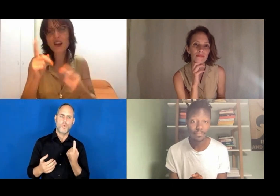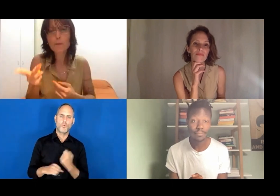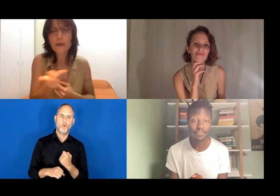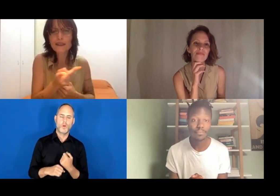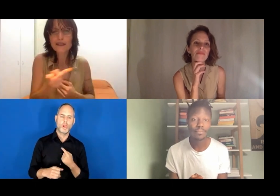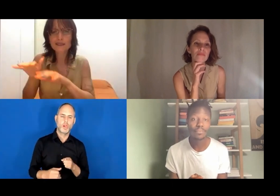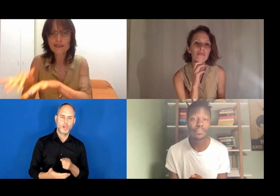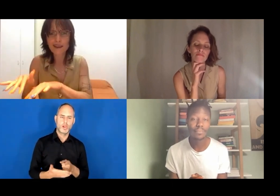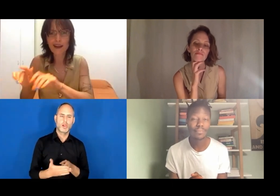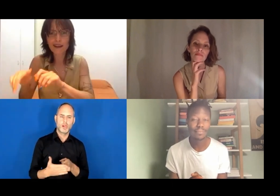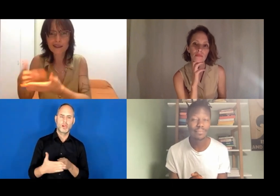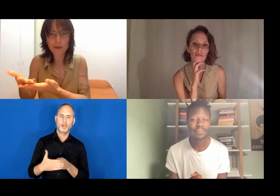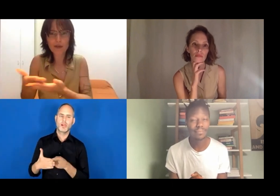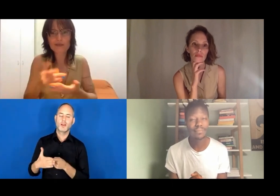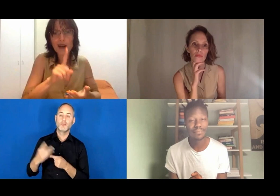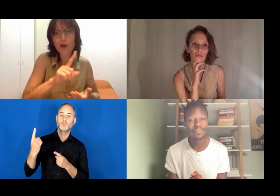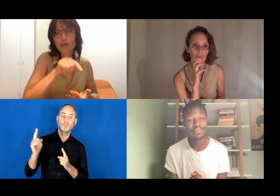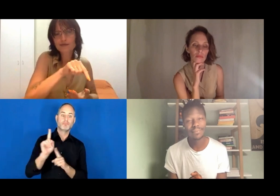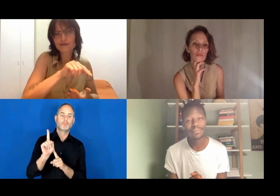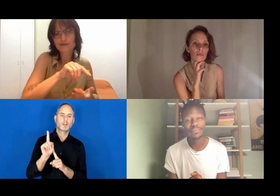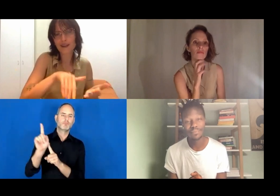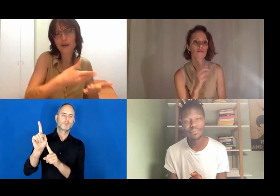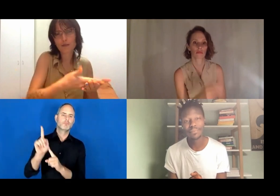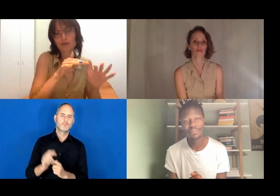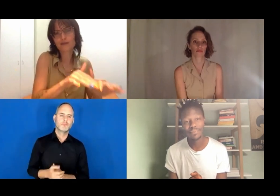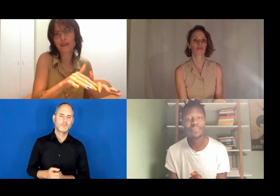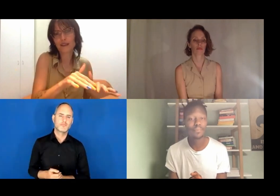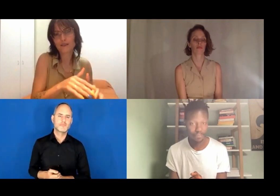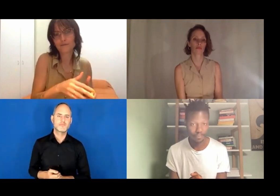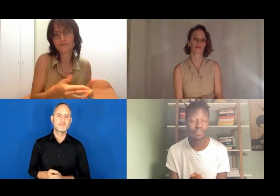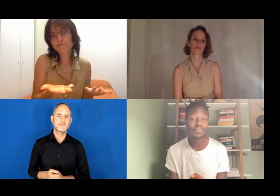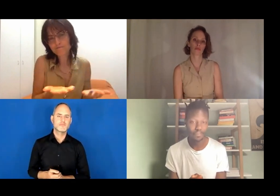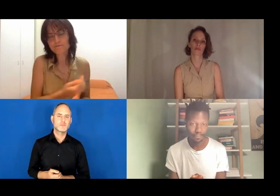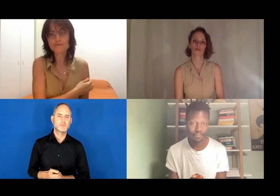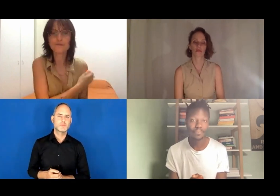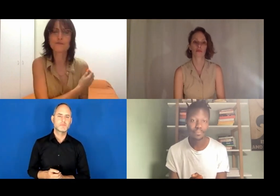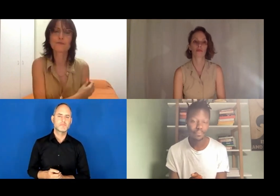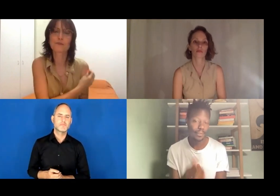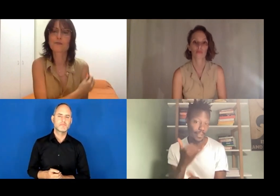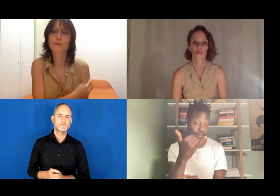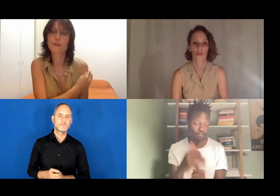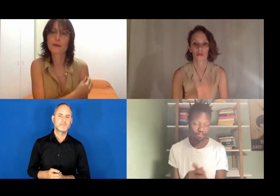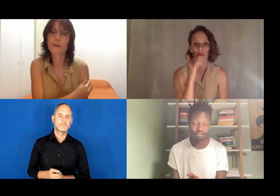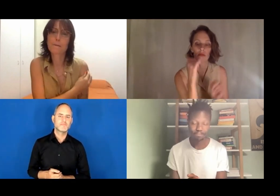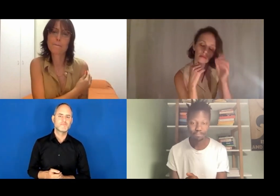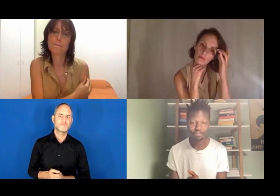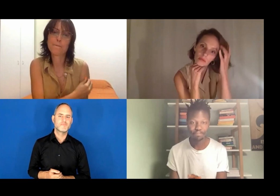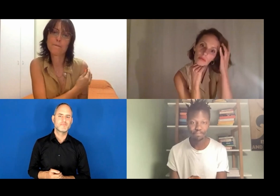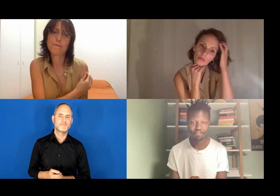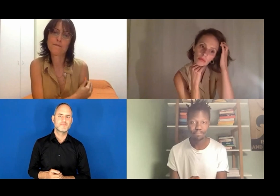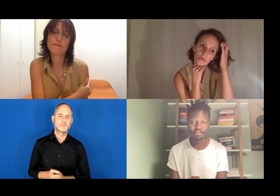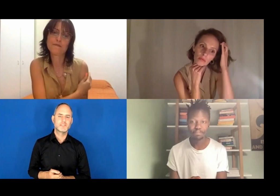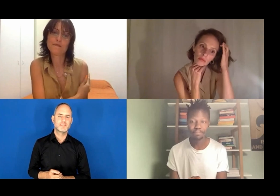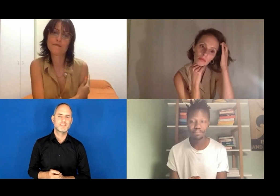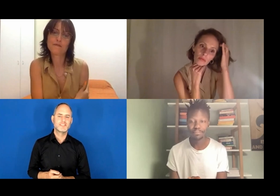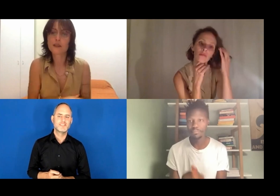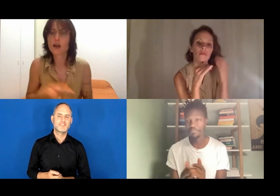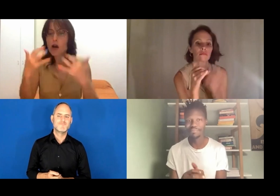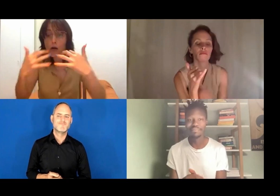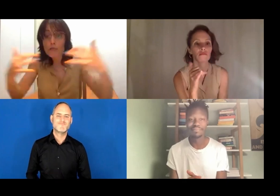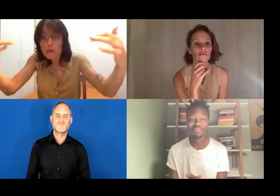But I also think, on the other hand, that the government has to offer according to our needs.